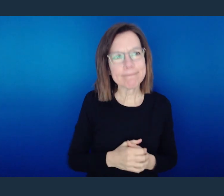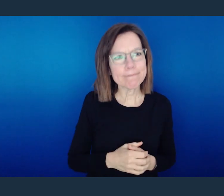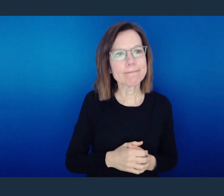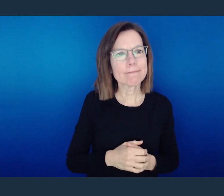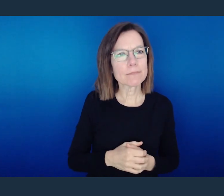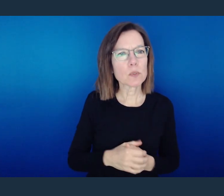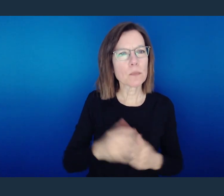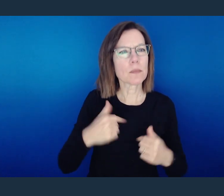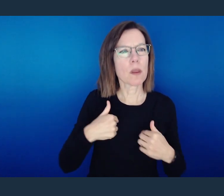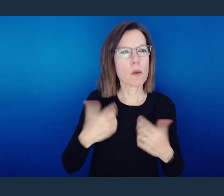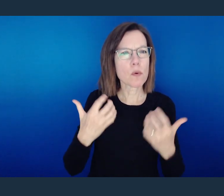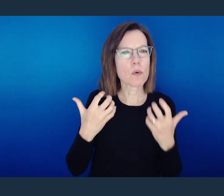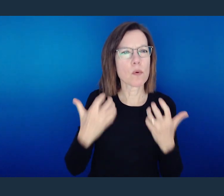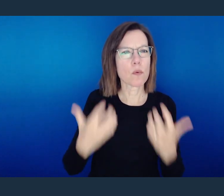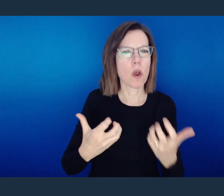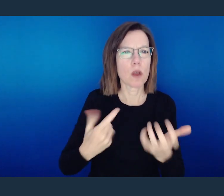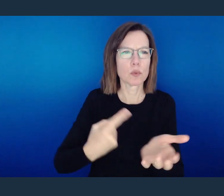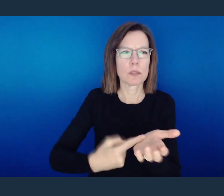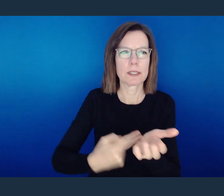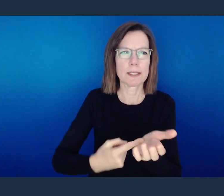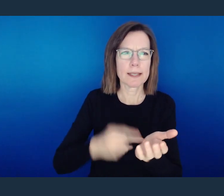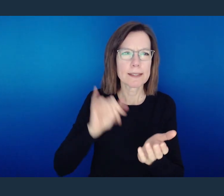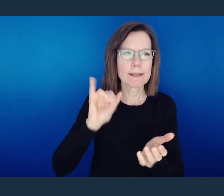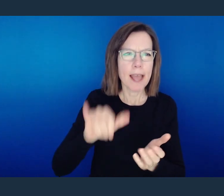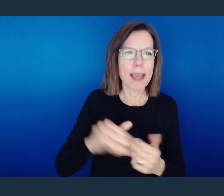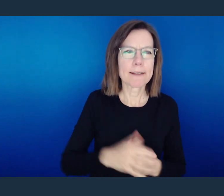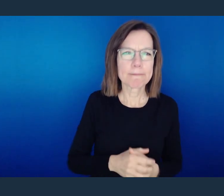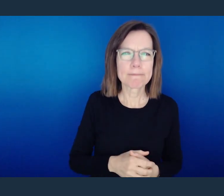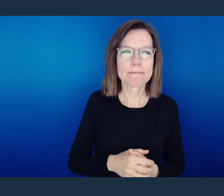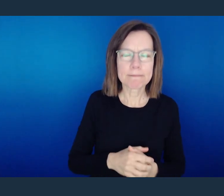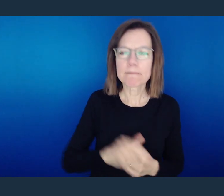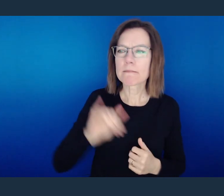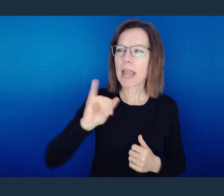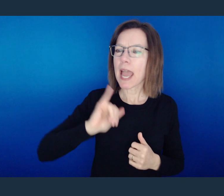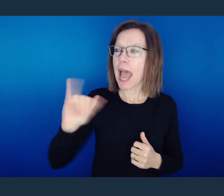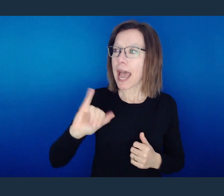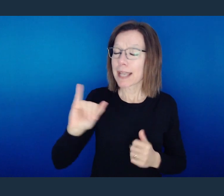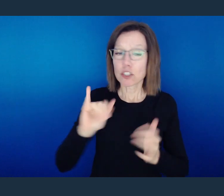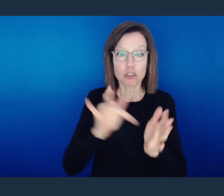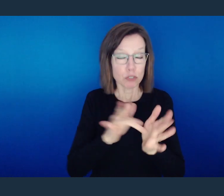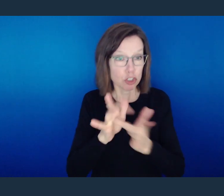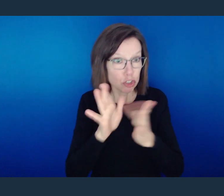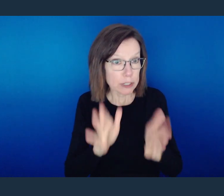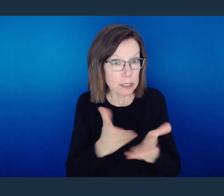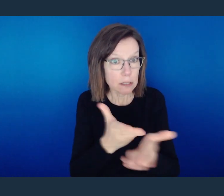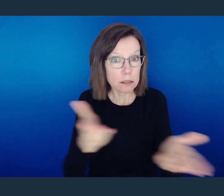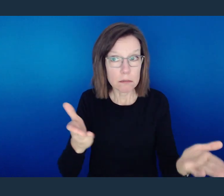And I want to talk to us about that, because as believers, I believe that even in the context